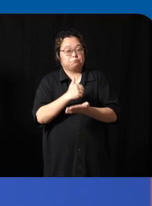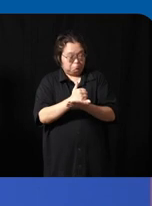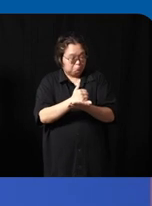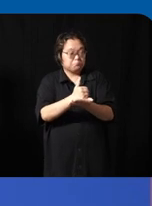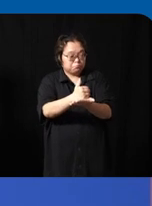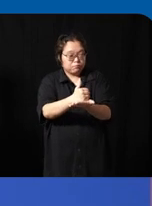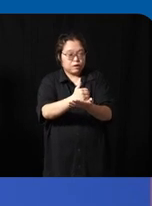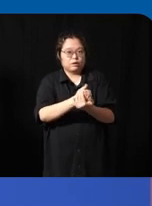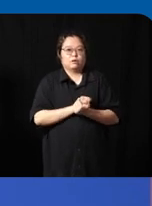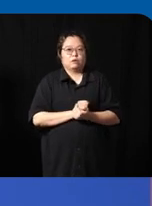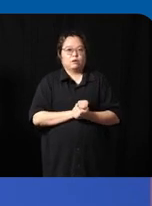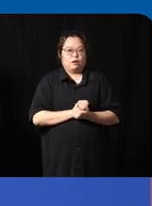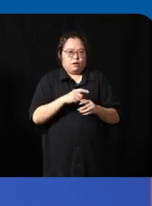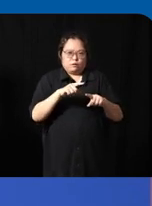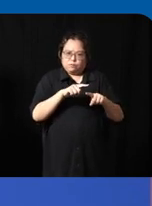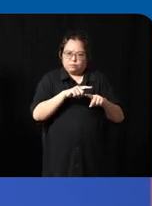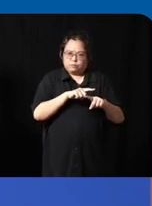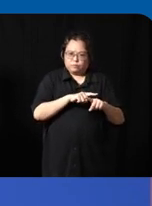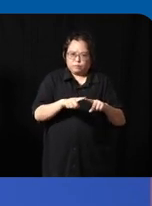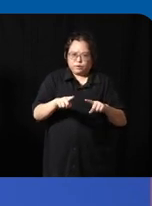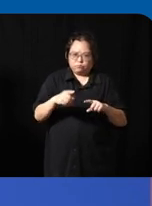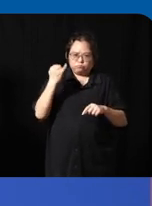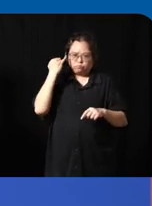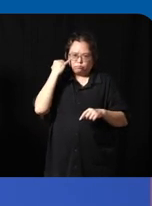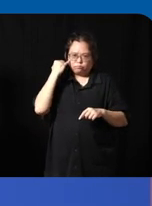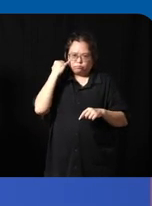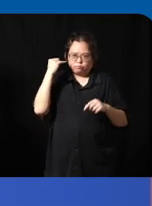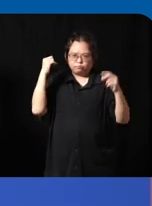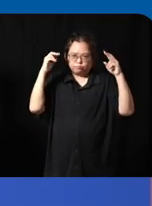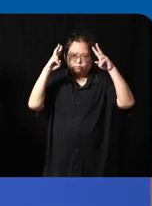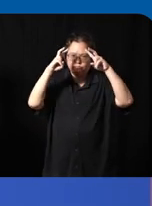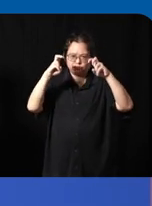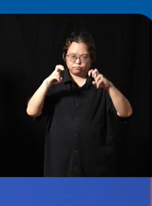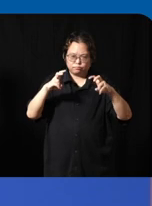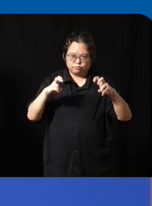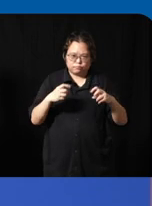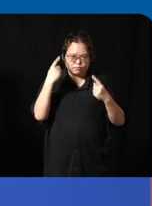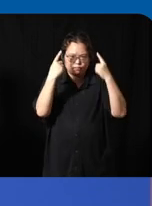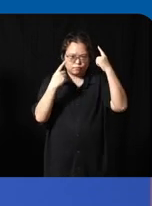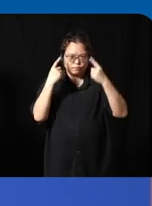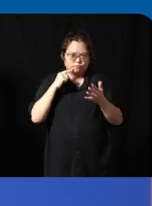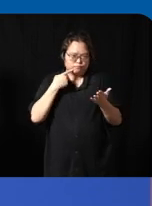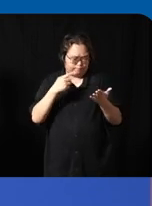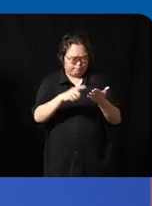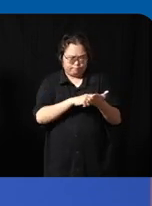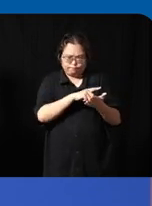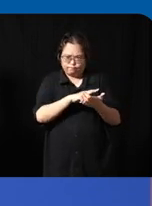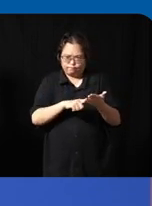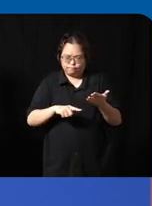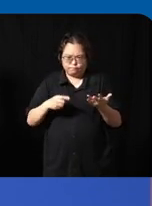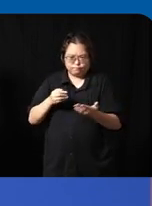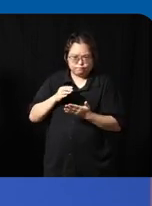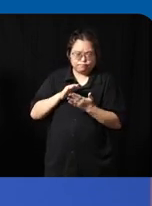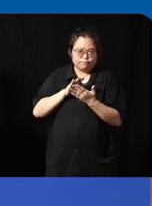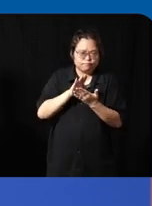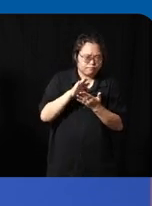we take a very Pro provocative critical uh approach to that um maybe the warning or the